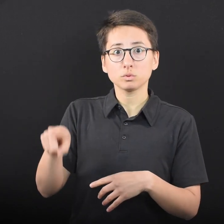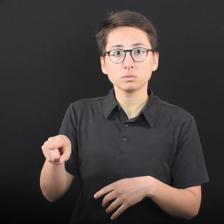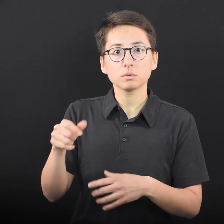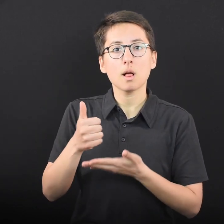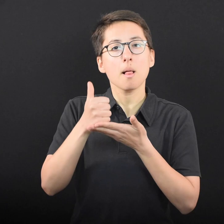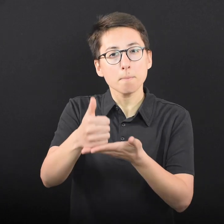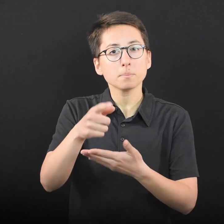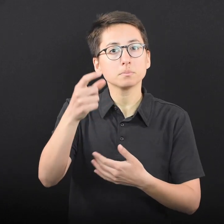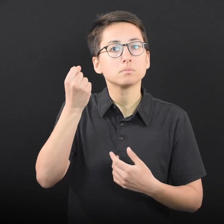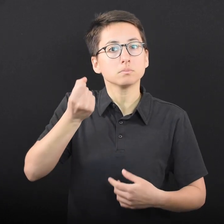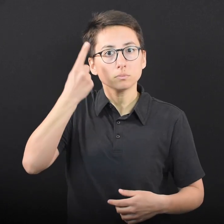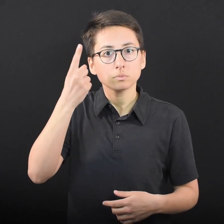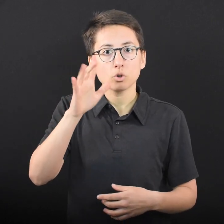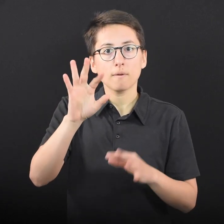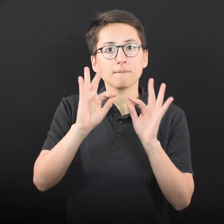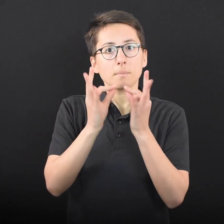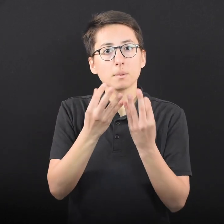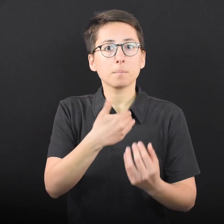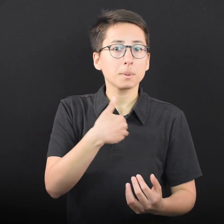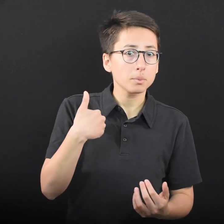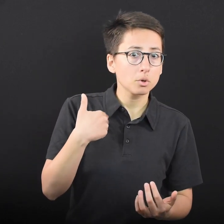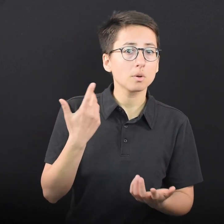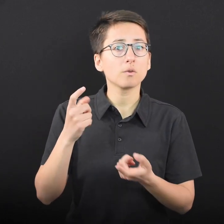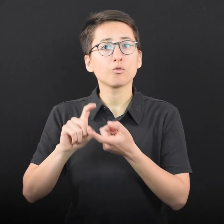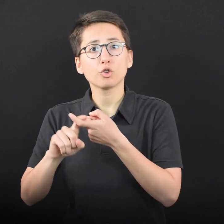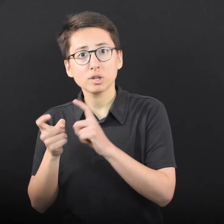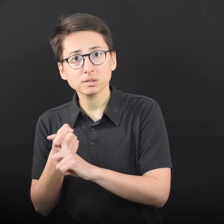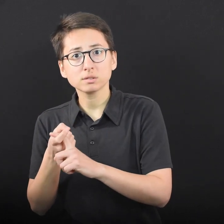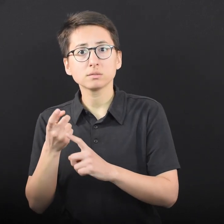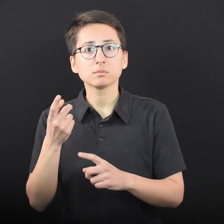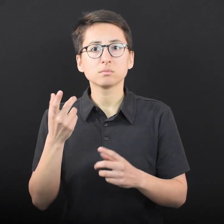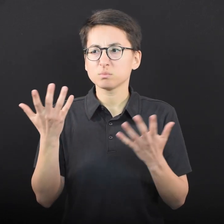questions can help you understand what your friend or family member is worried about,